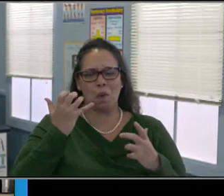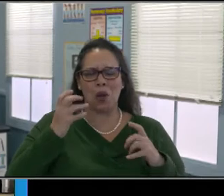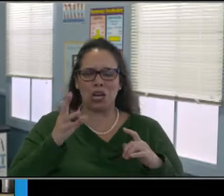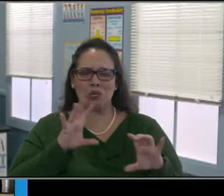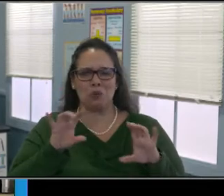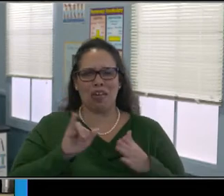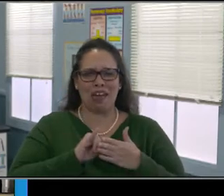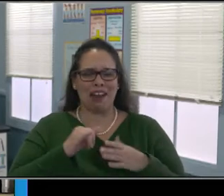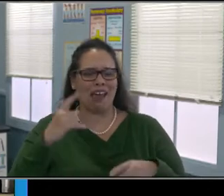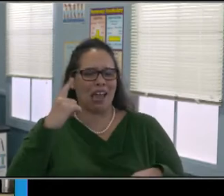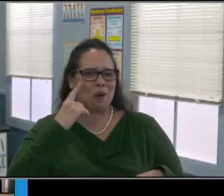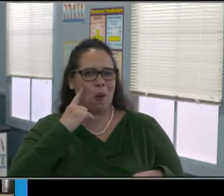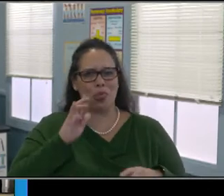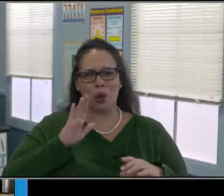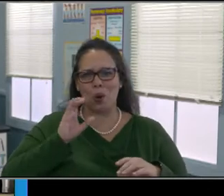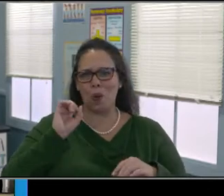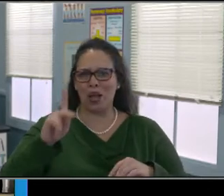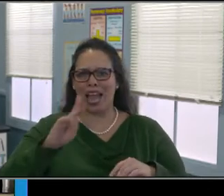but we're also doing a more deeper,